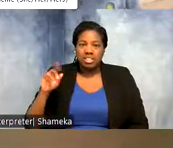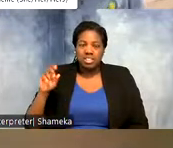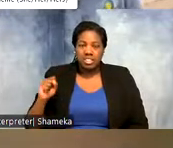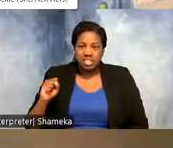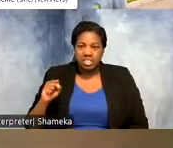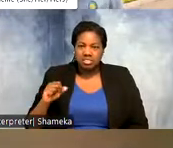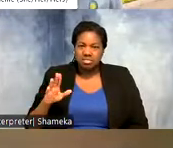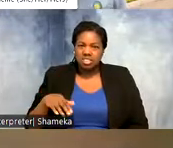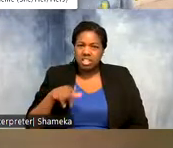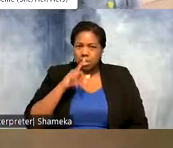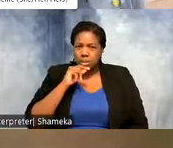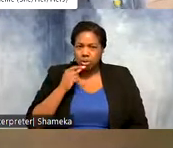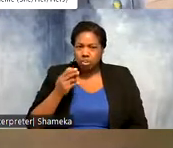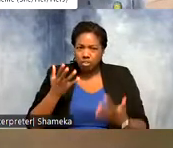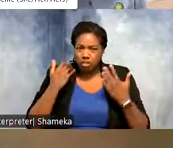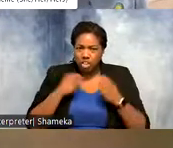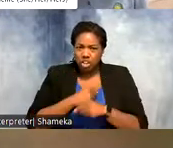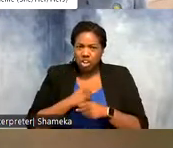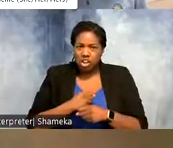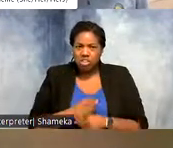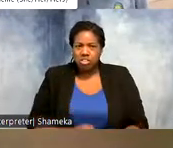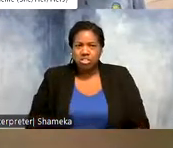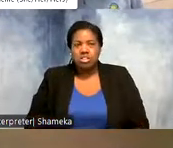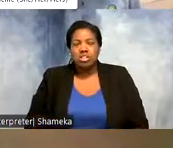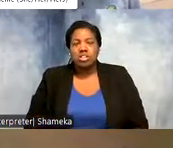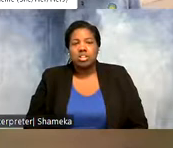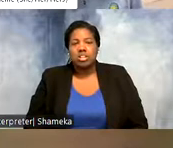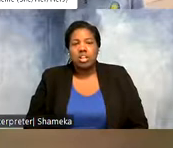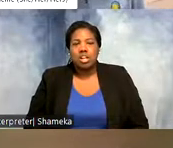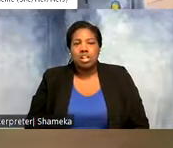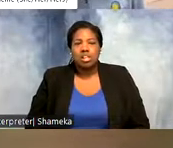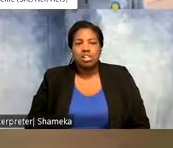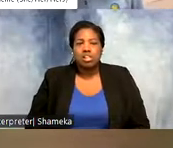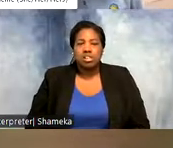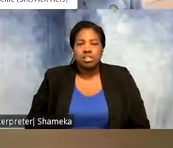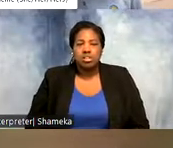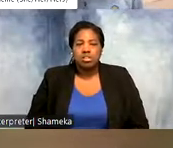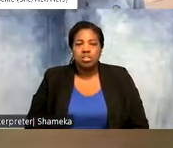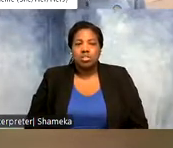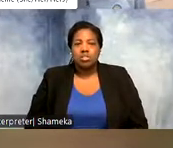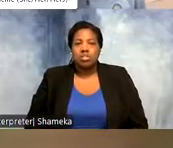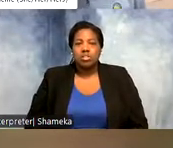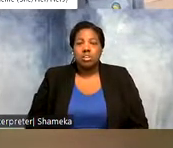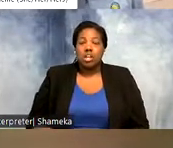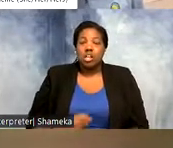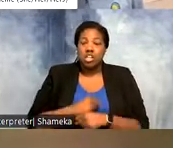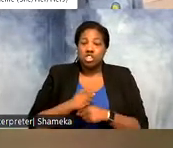is bird friendly coffee? Can you quickly tell us what bird friendly coffee is? >>Allie: Yeah, so coffee is a